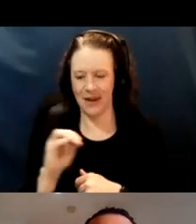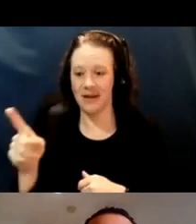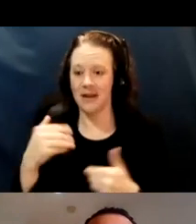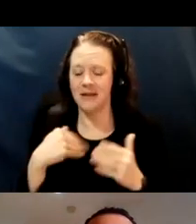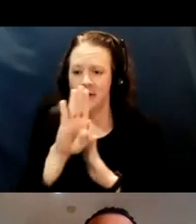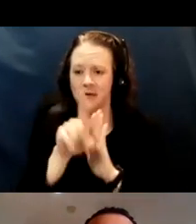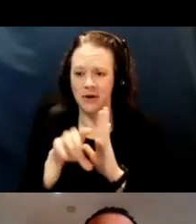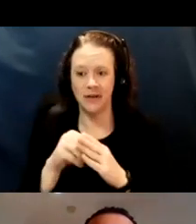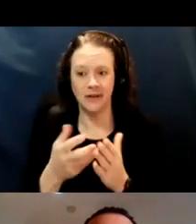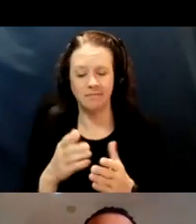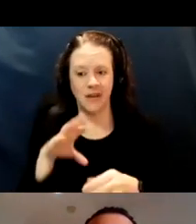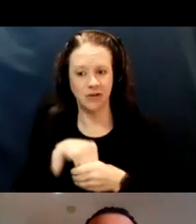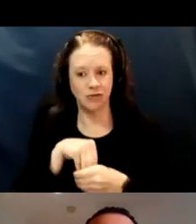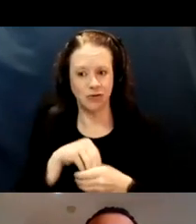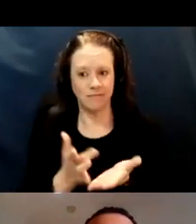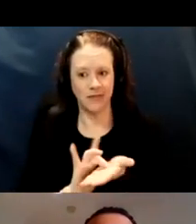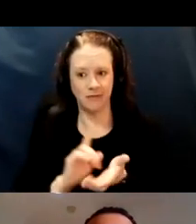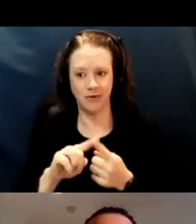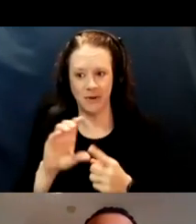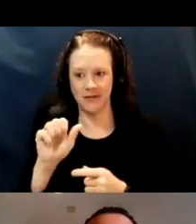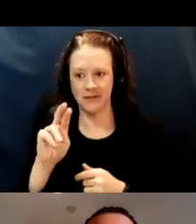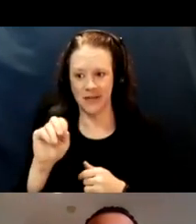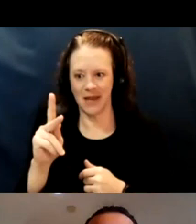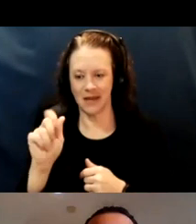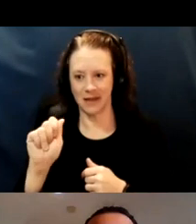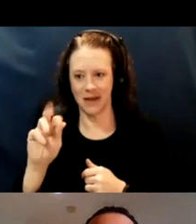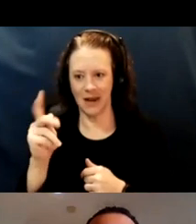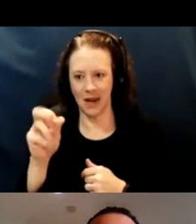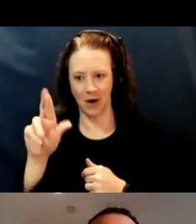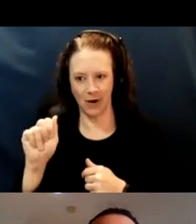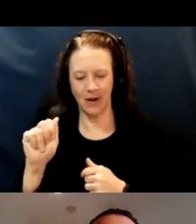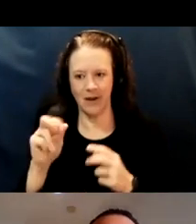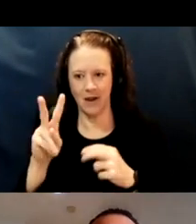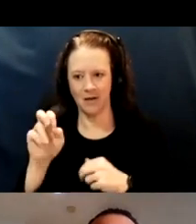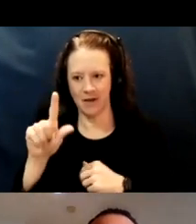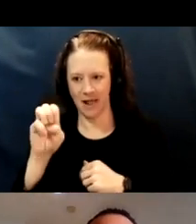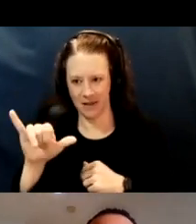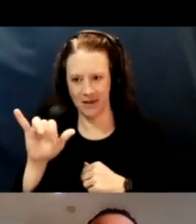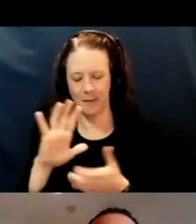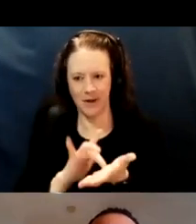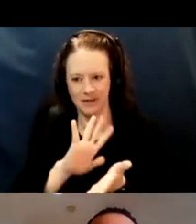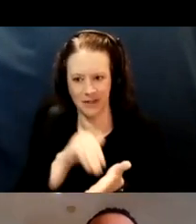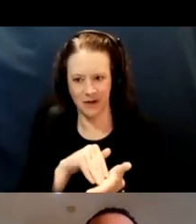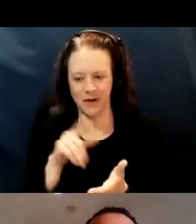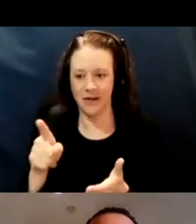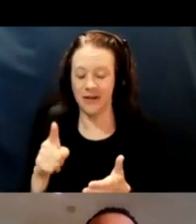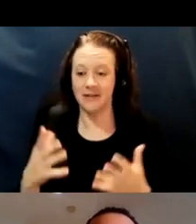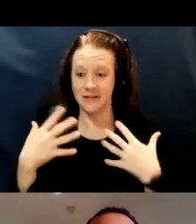from Santa Clara Valley Medical Center. He's the medical director at the Community Health Center Network in San Leandro.